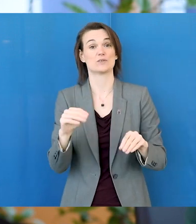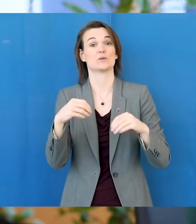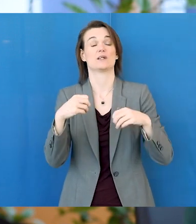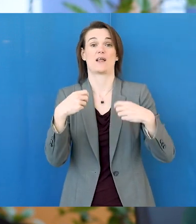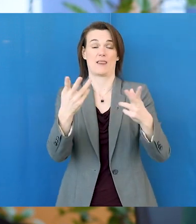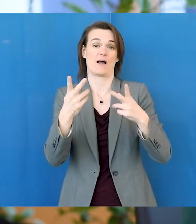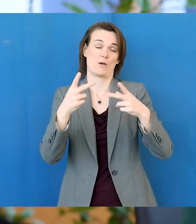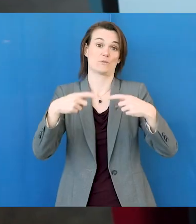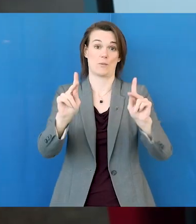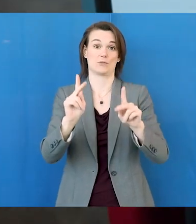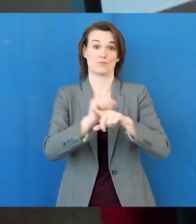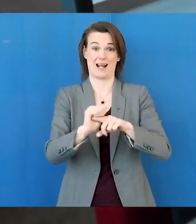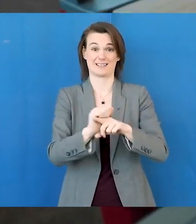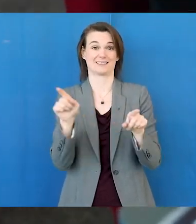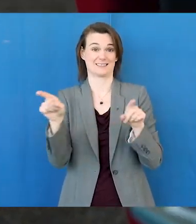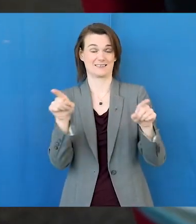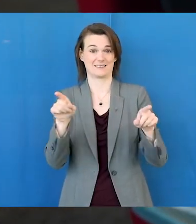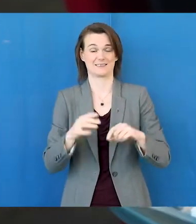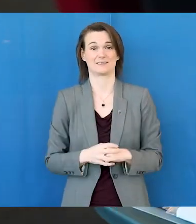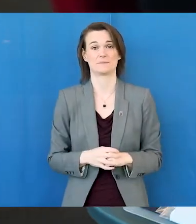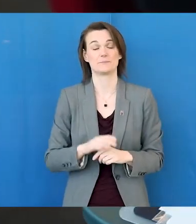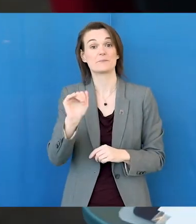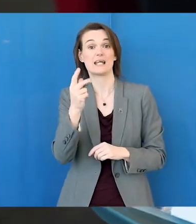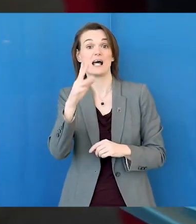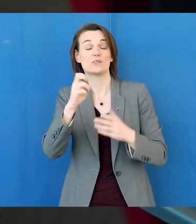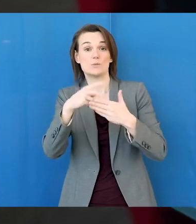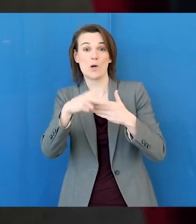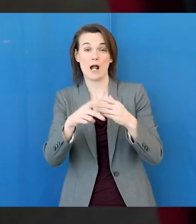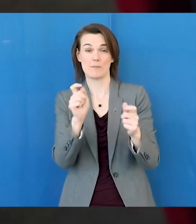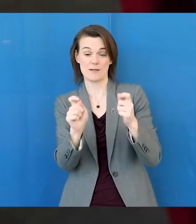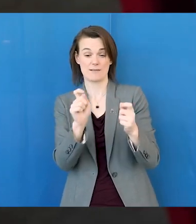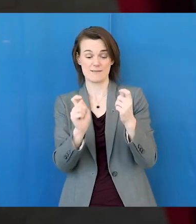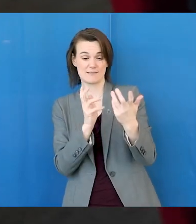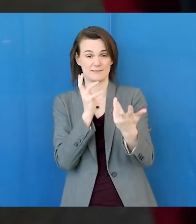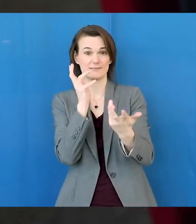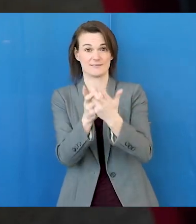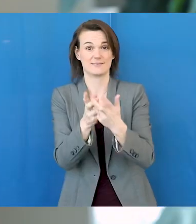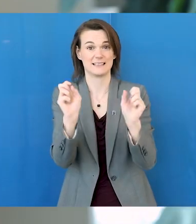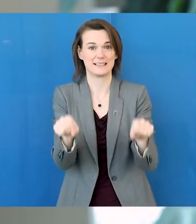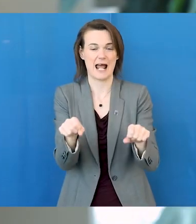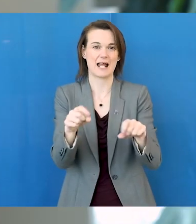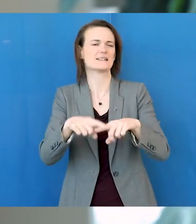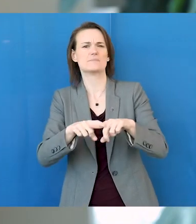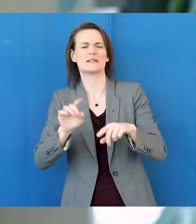as part of your program. The Achieve program it's really customizable. All the classes they work to